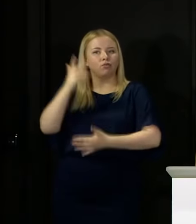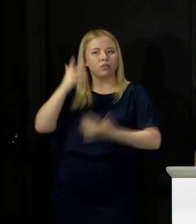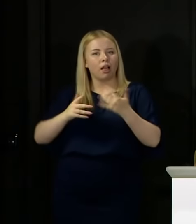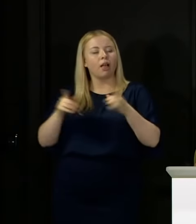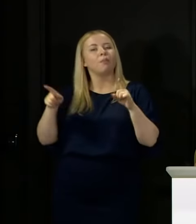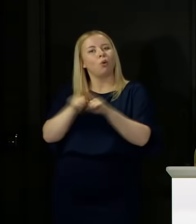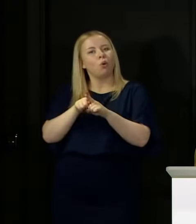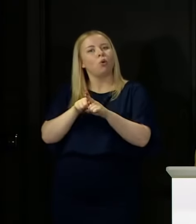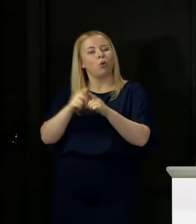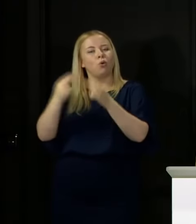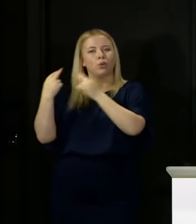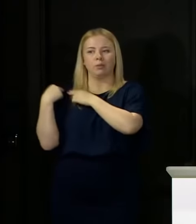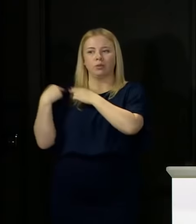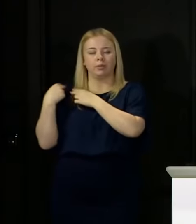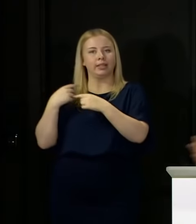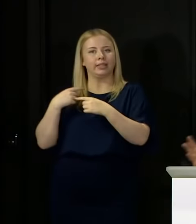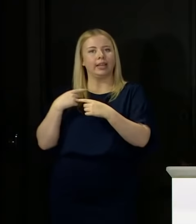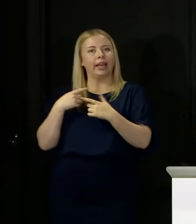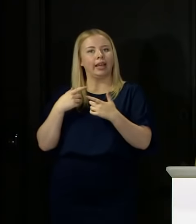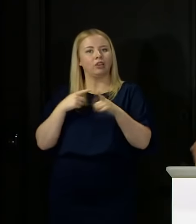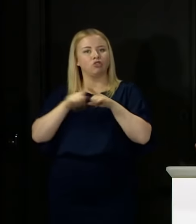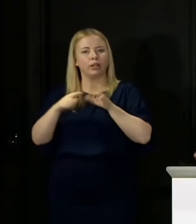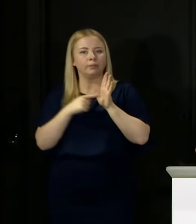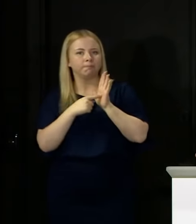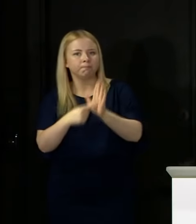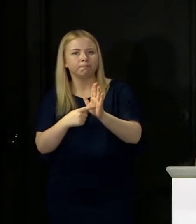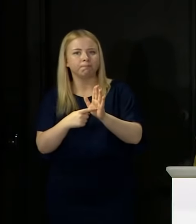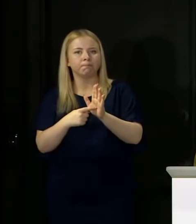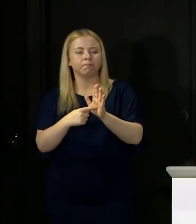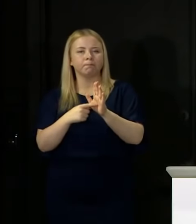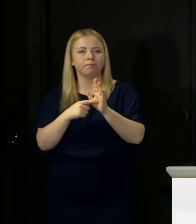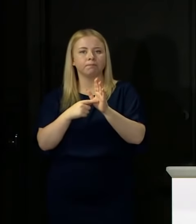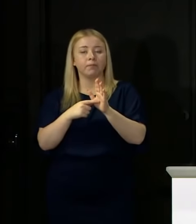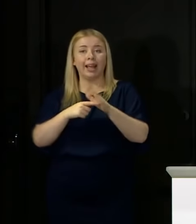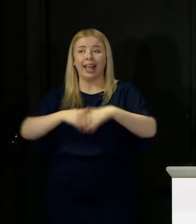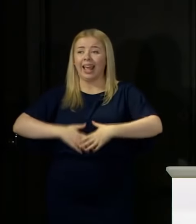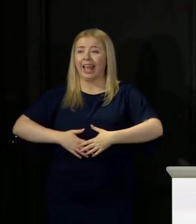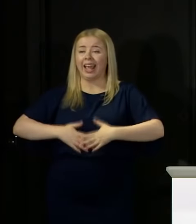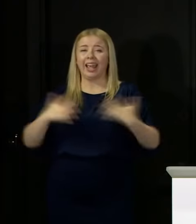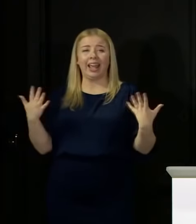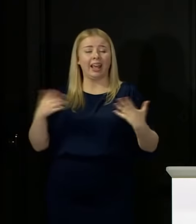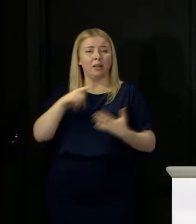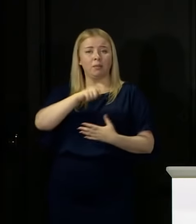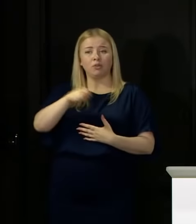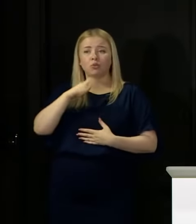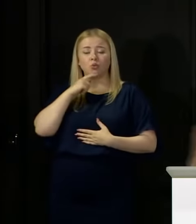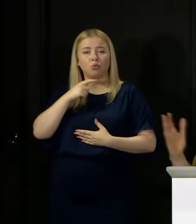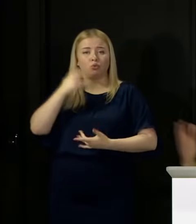responsibility to demonstrate overall that anybody who has a result and has passed a